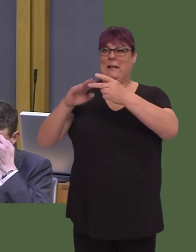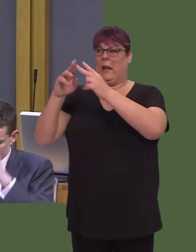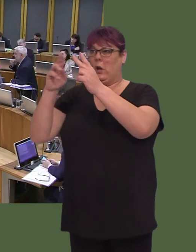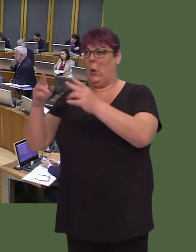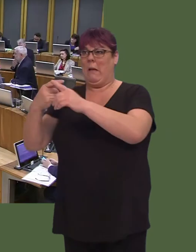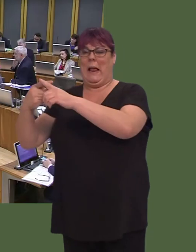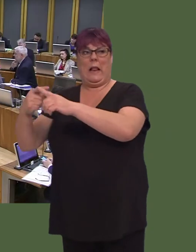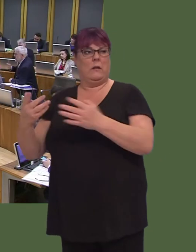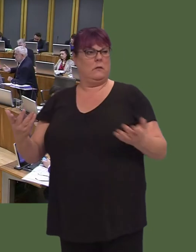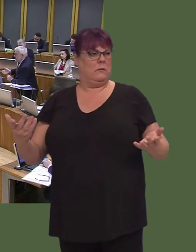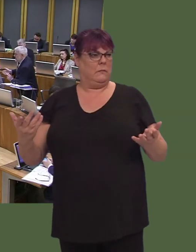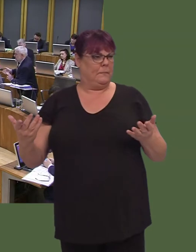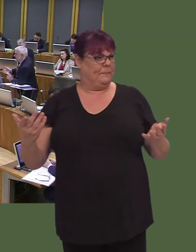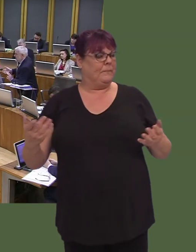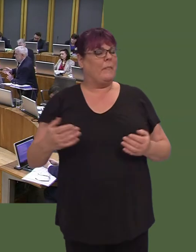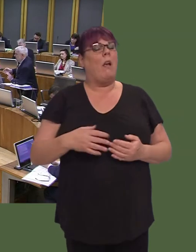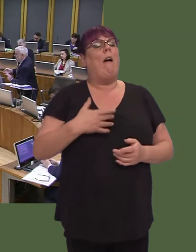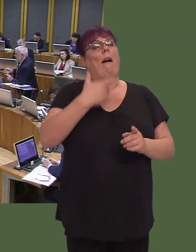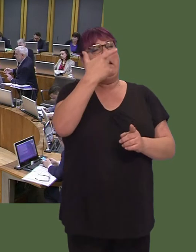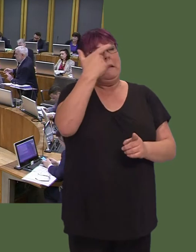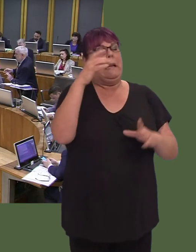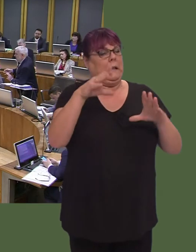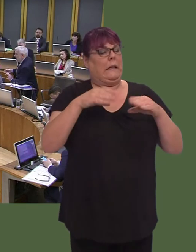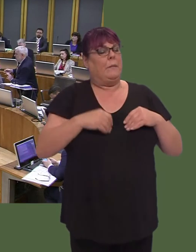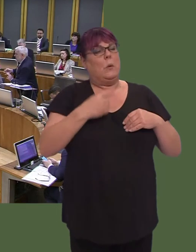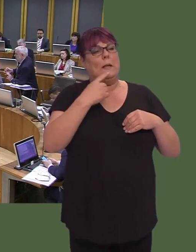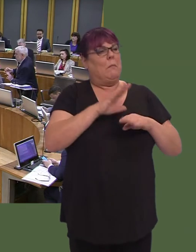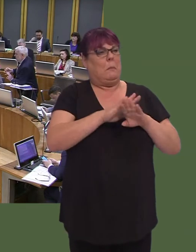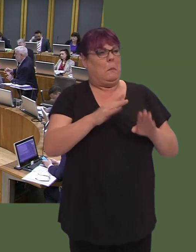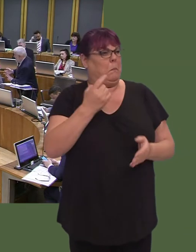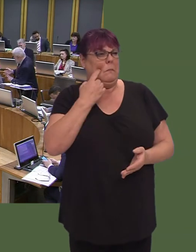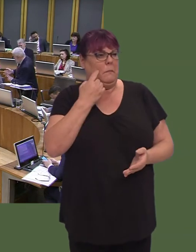Beth, felly, ywír ateb? Wel, rydym ni wedi, wrth gwrs, sicrhau bod cynghorauín gallu codi mwy o dreth cyngor